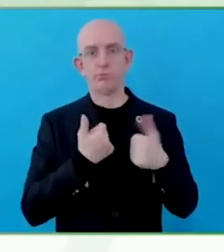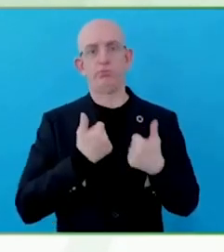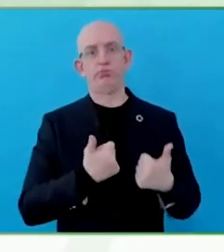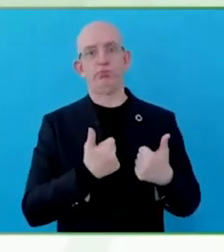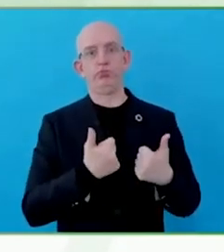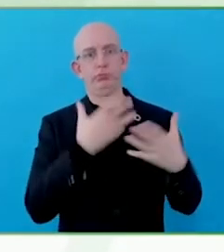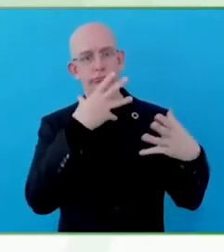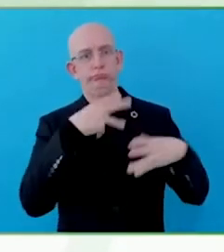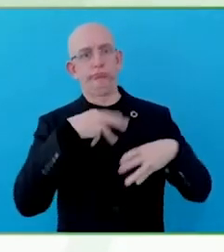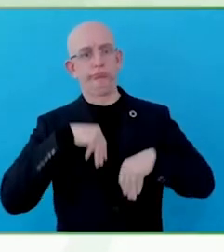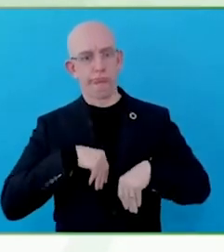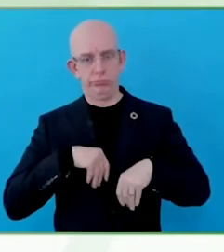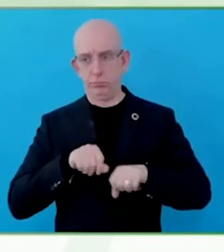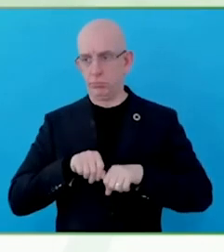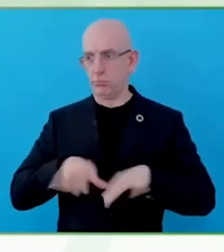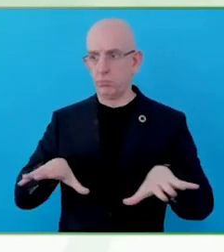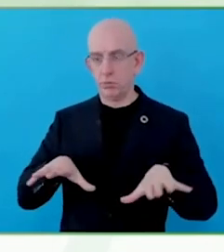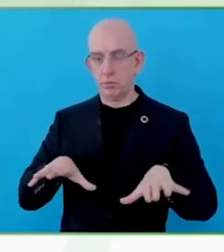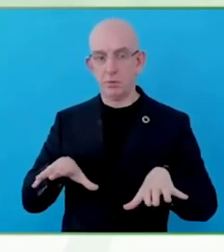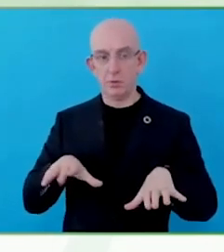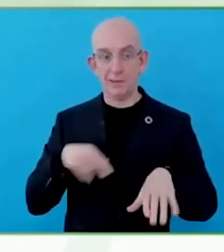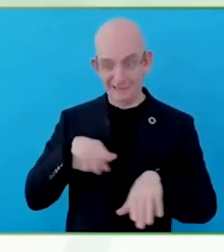Now, it is still not the case.